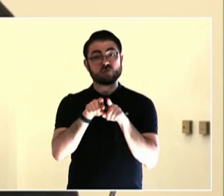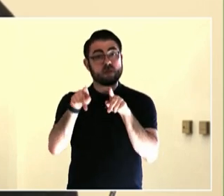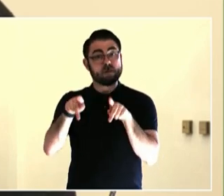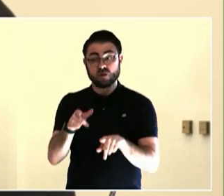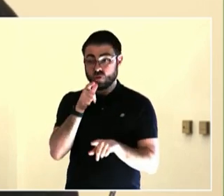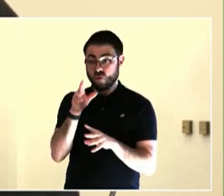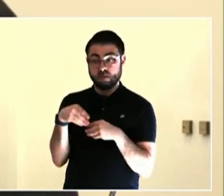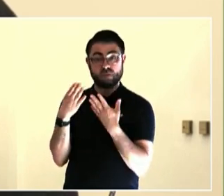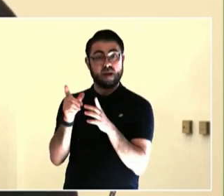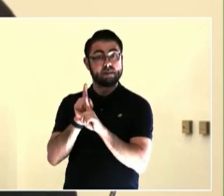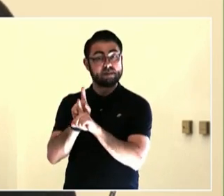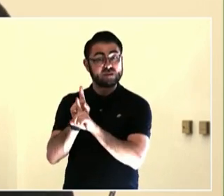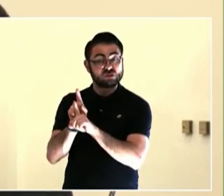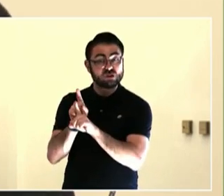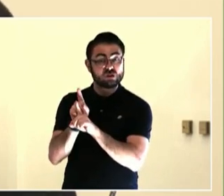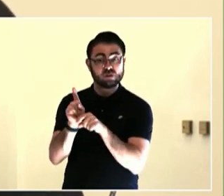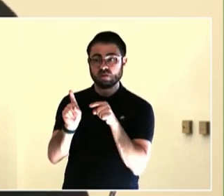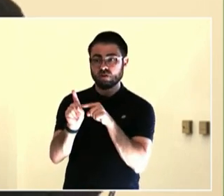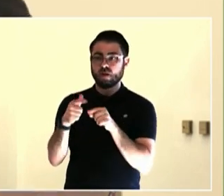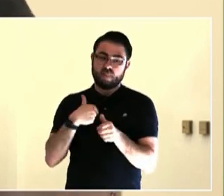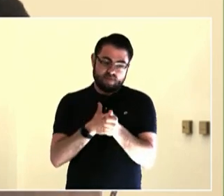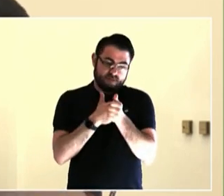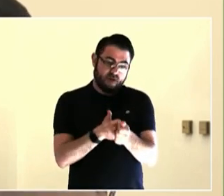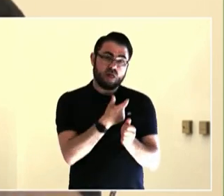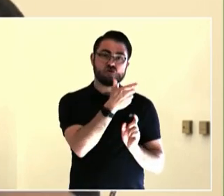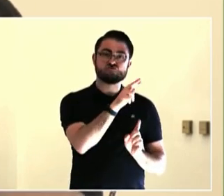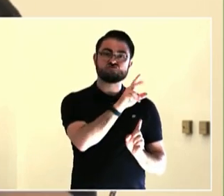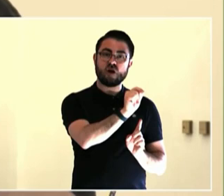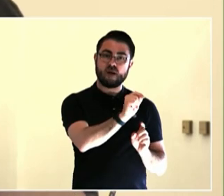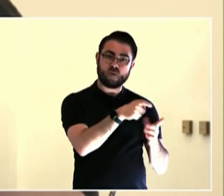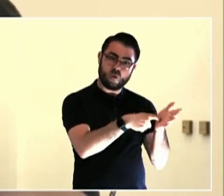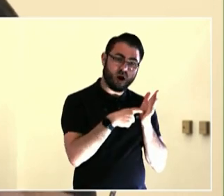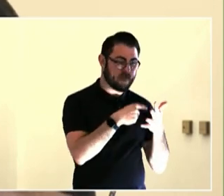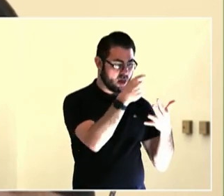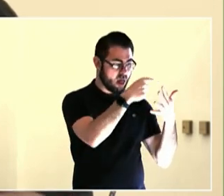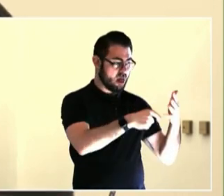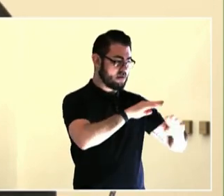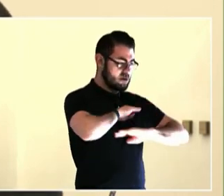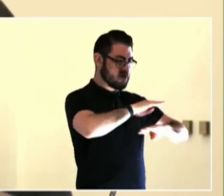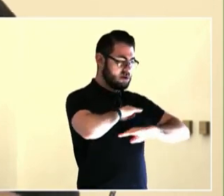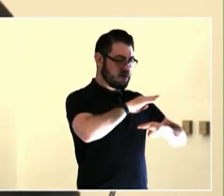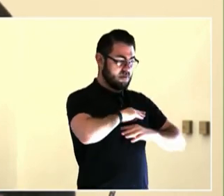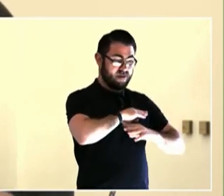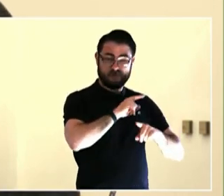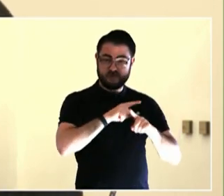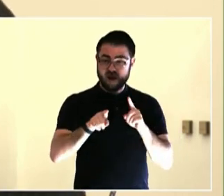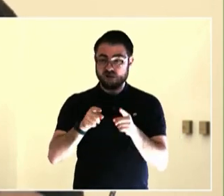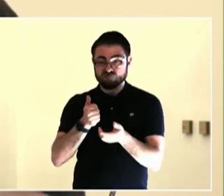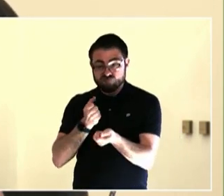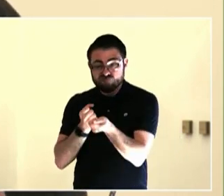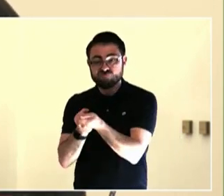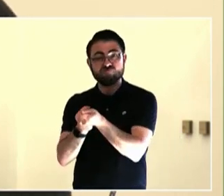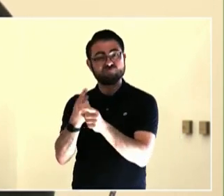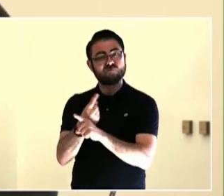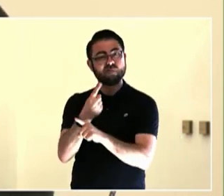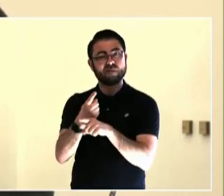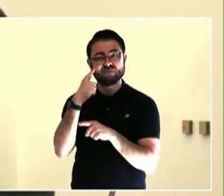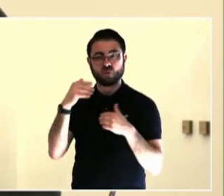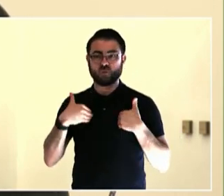late '90s. I was not taught about civic engagement in becoming a public